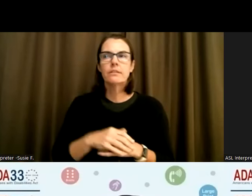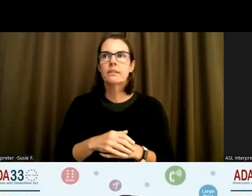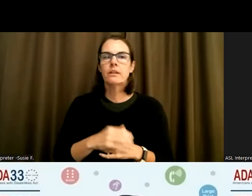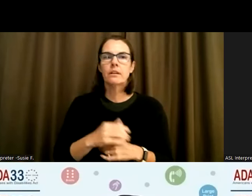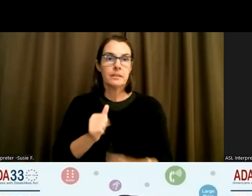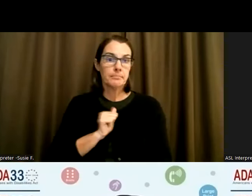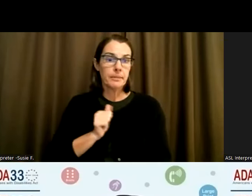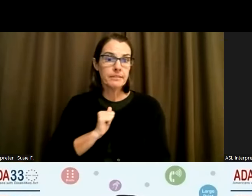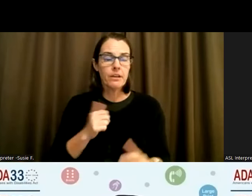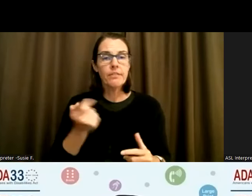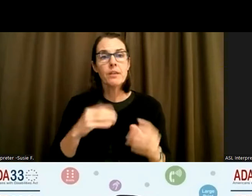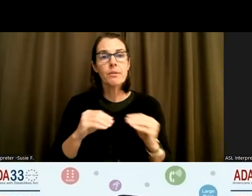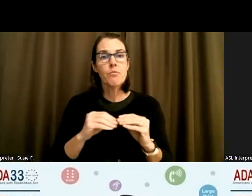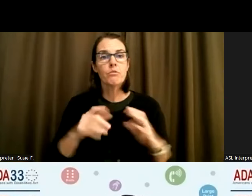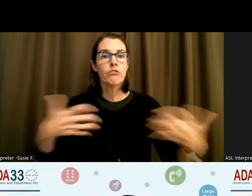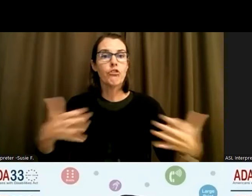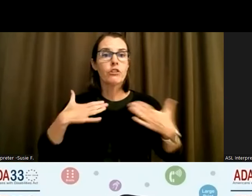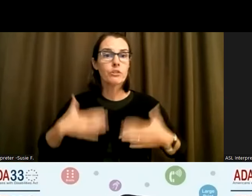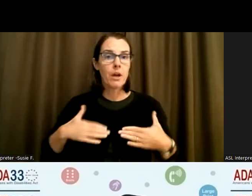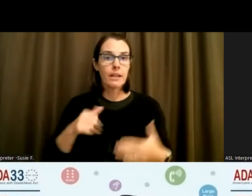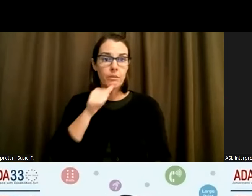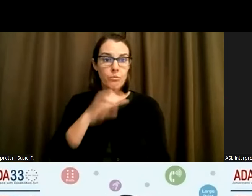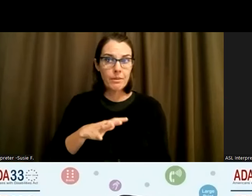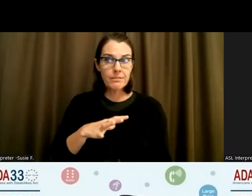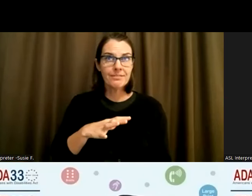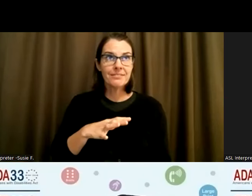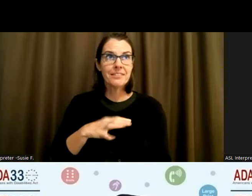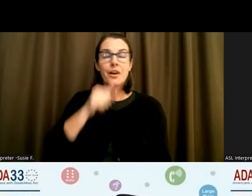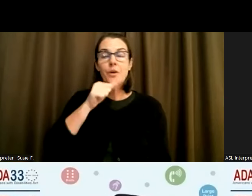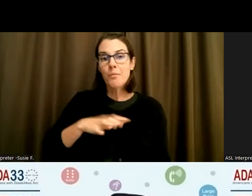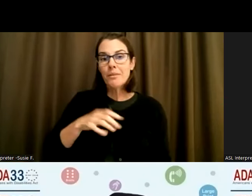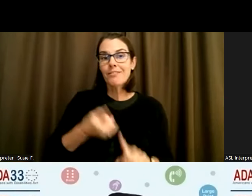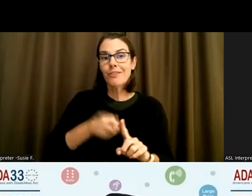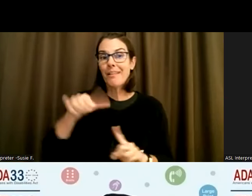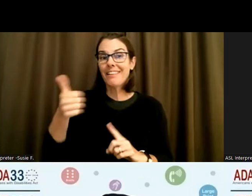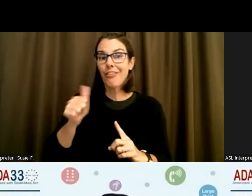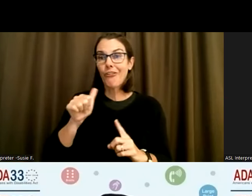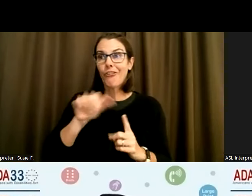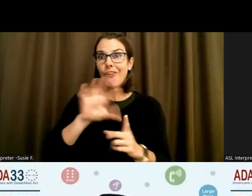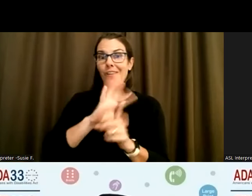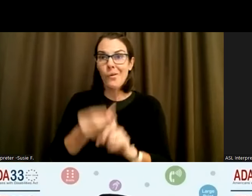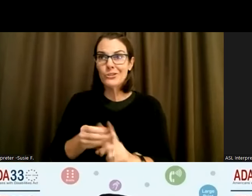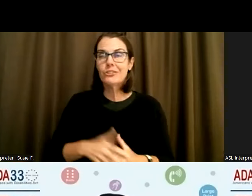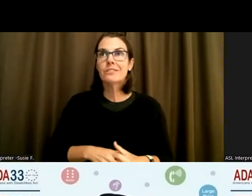being a larger bodied woman from another culture, being a larger bodied woman from another